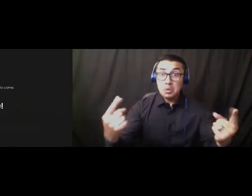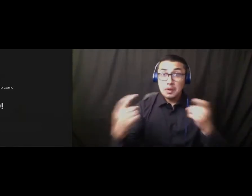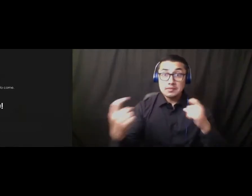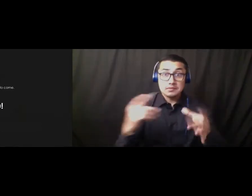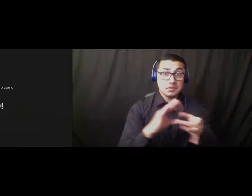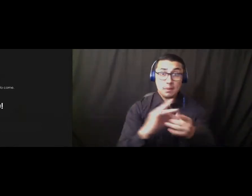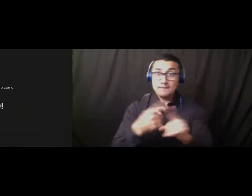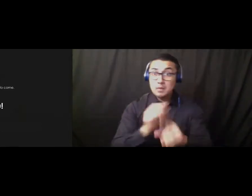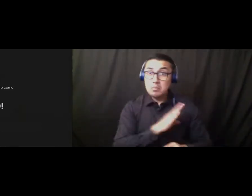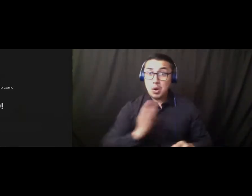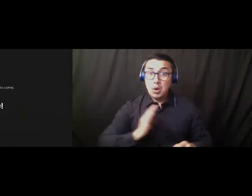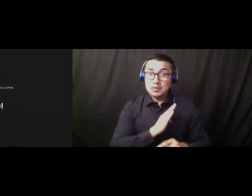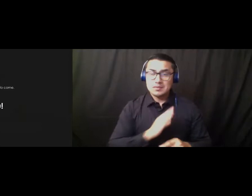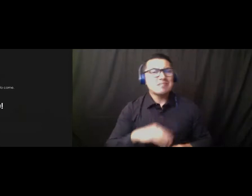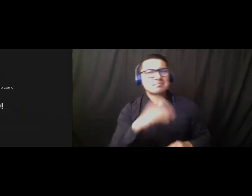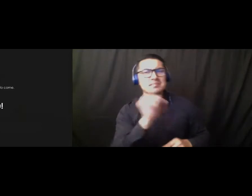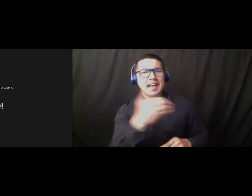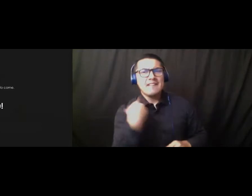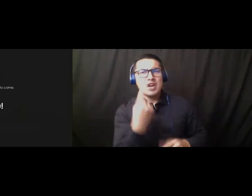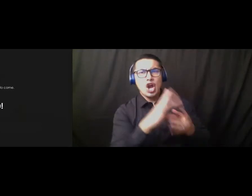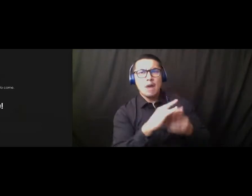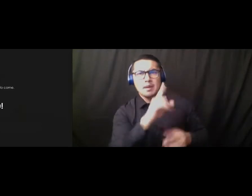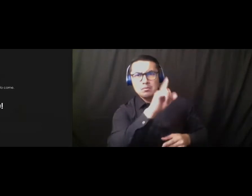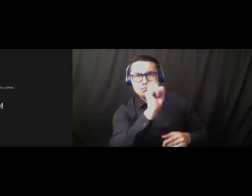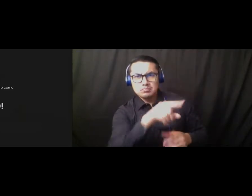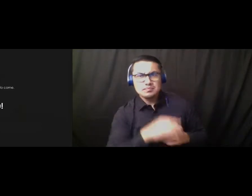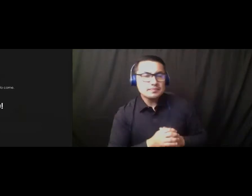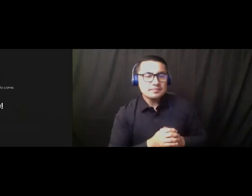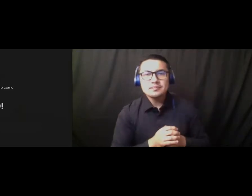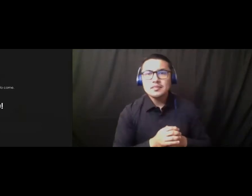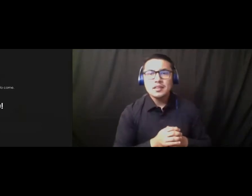Yeah, I have a comment, Mr. President. Go ahead. Um, do we currently have a